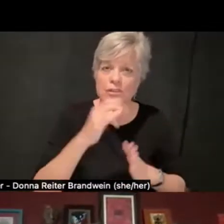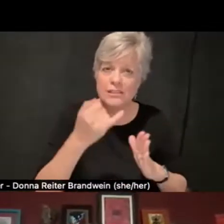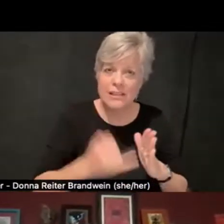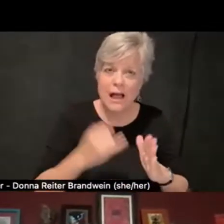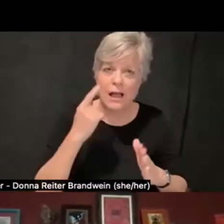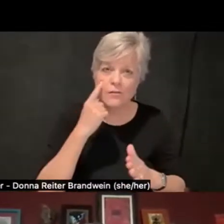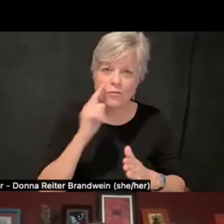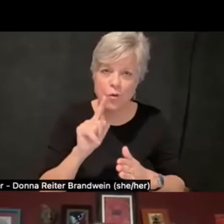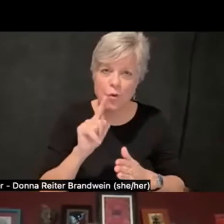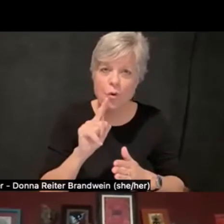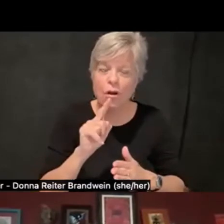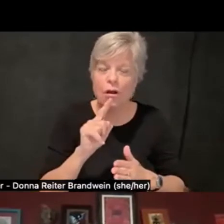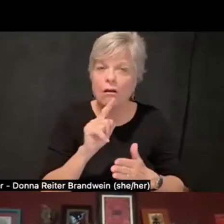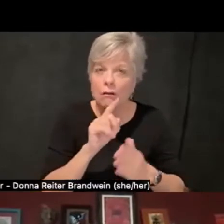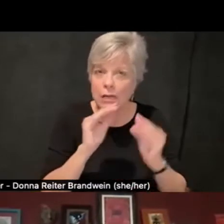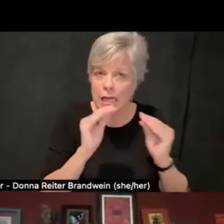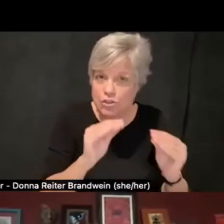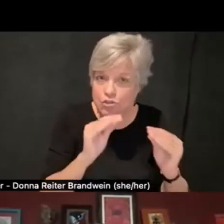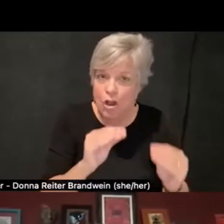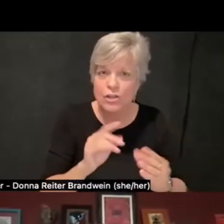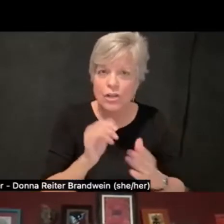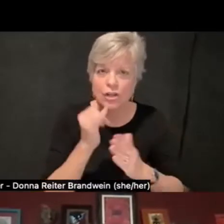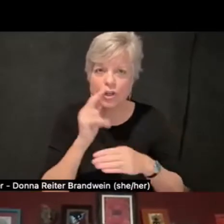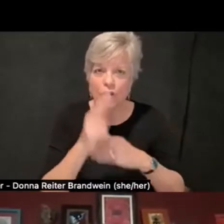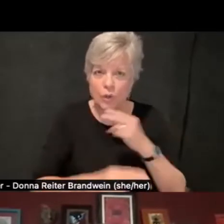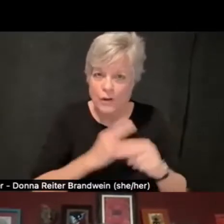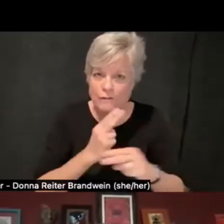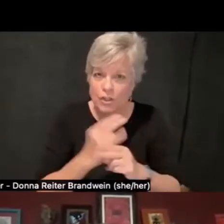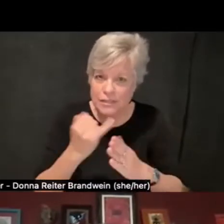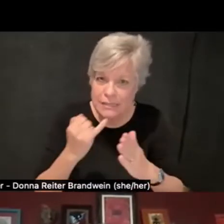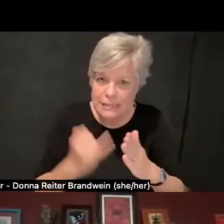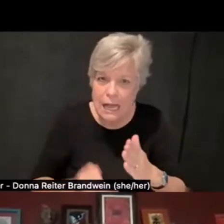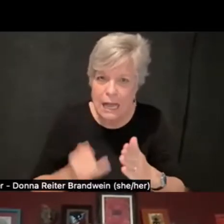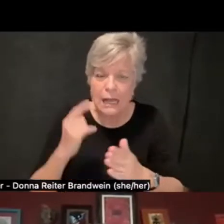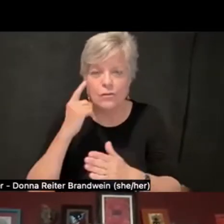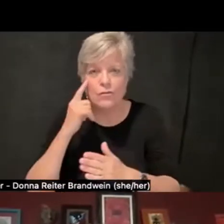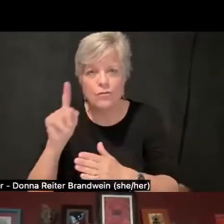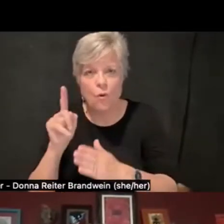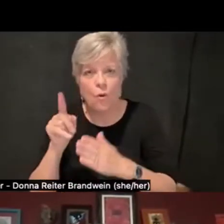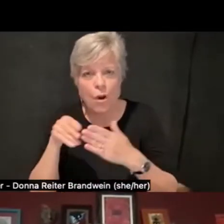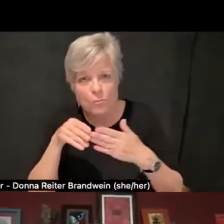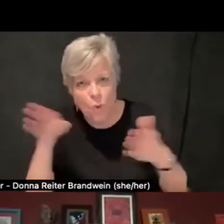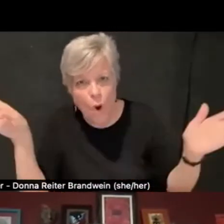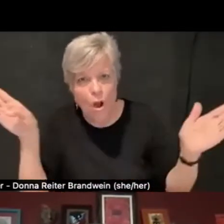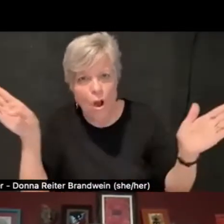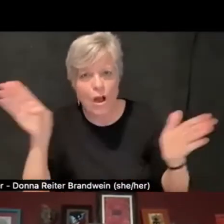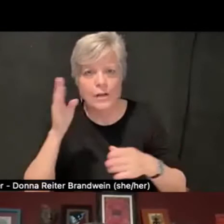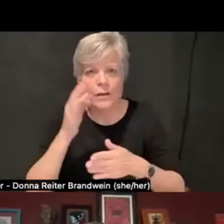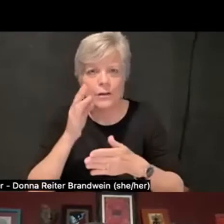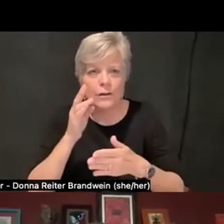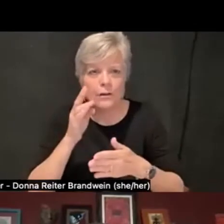universal design for learning, universal design broadly, I think it's important to think about design justice